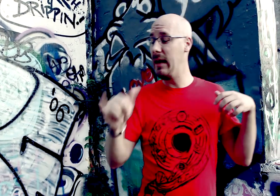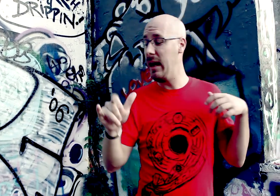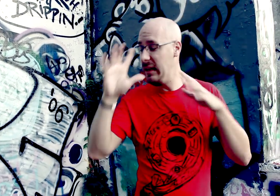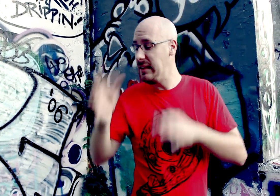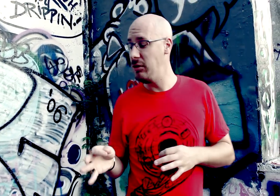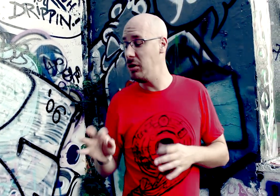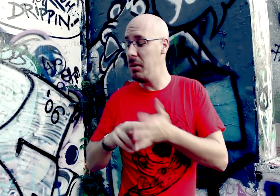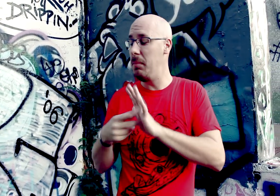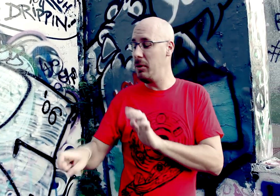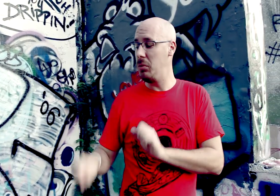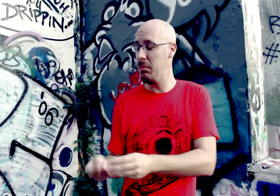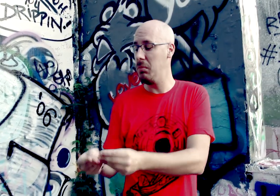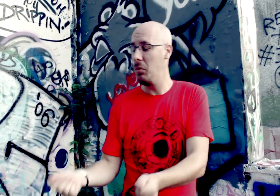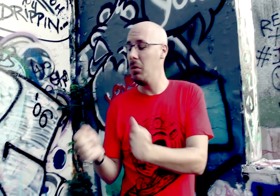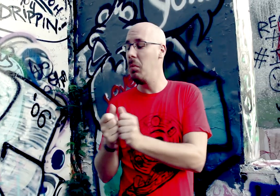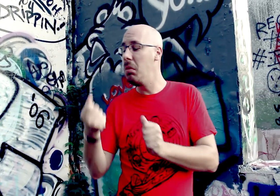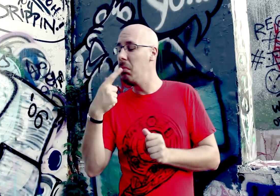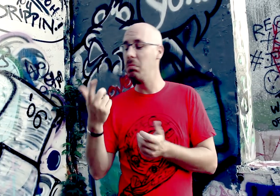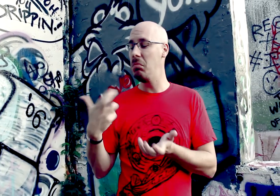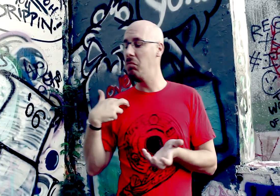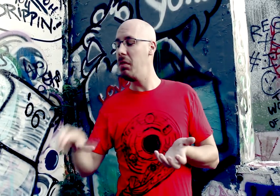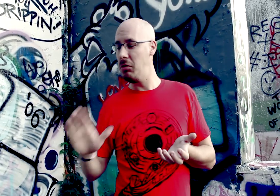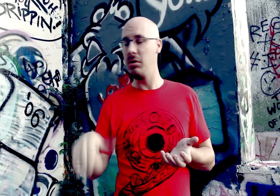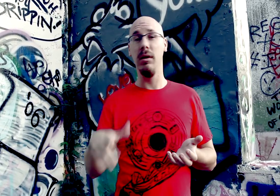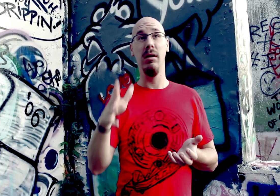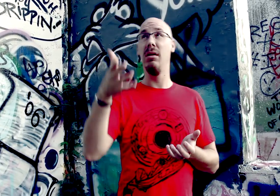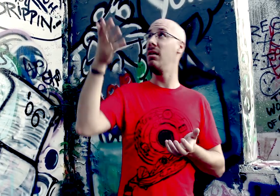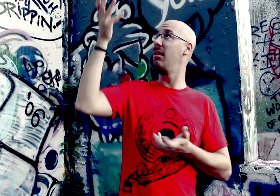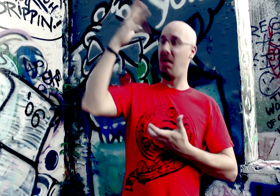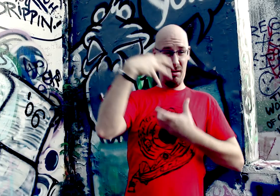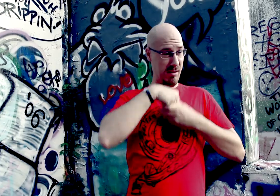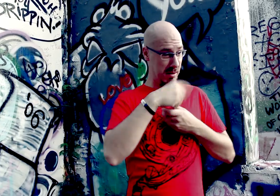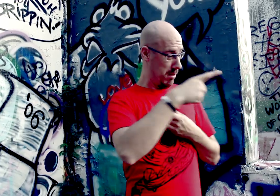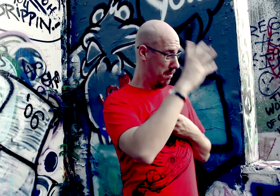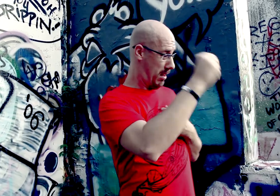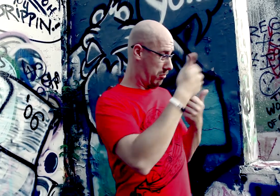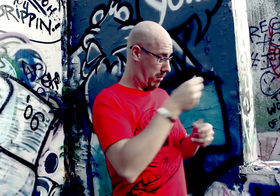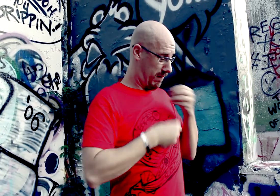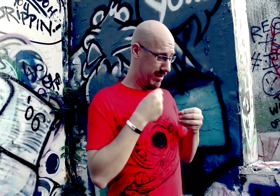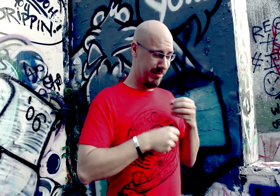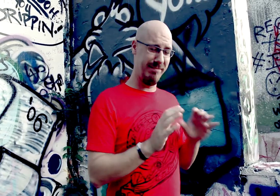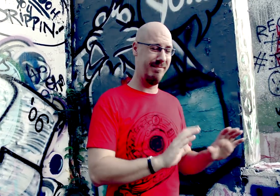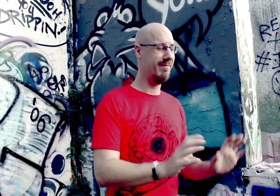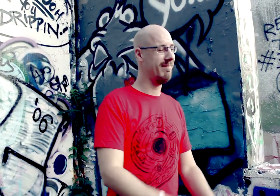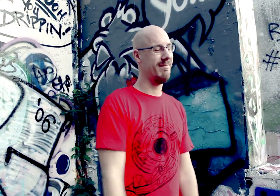And you can be cured with some treatment and religion. Man-made rewiring of a predisposition. Playing God, aw nah here we go